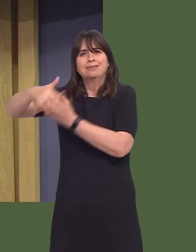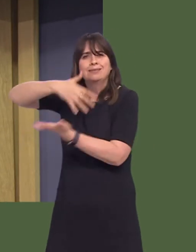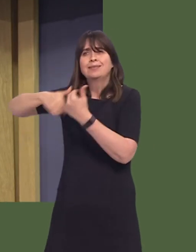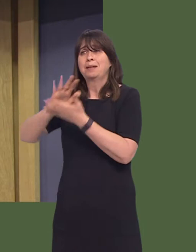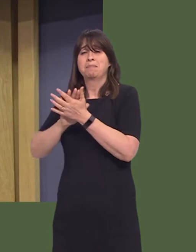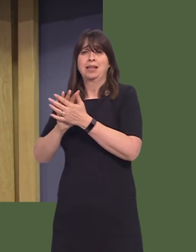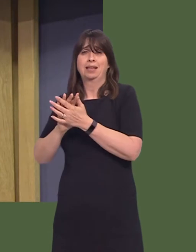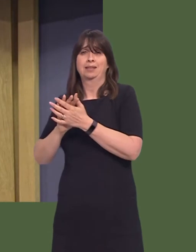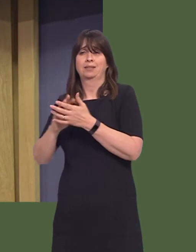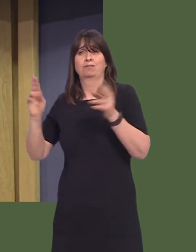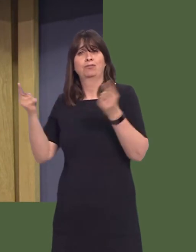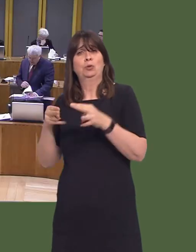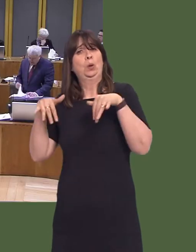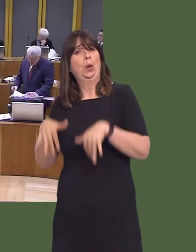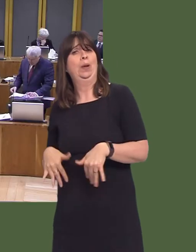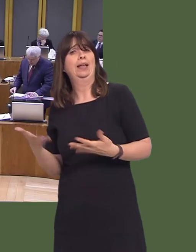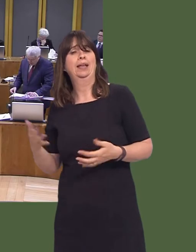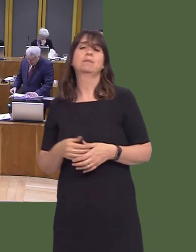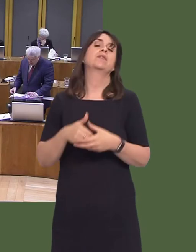across Wales? Carwyn Jones AM: Ffrind i Mi is an excellent